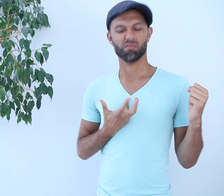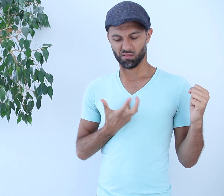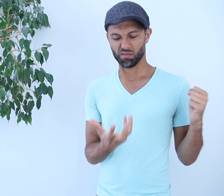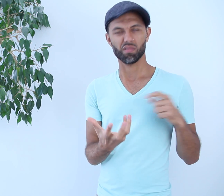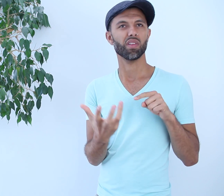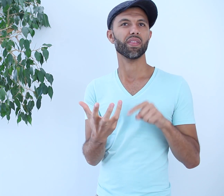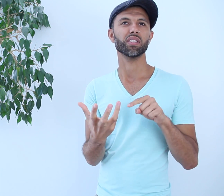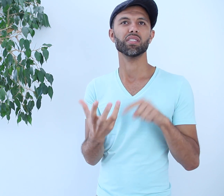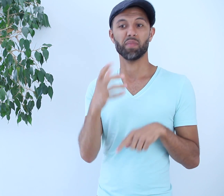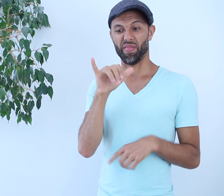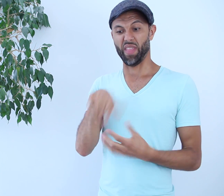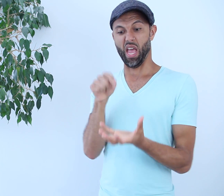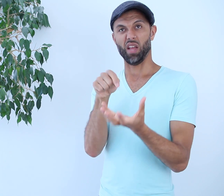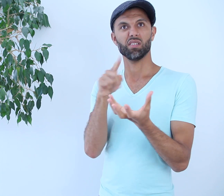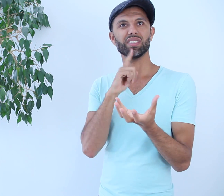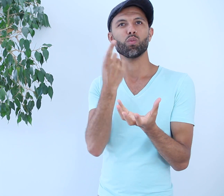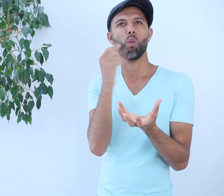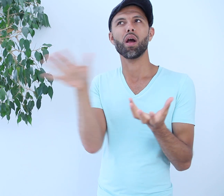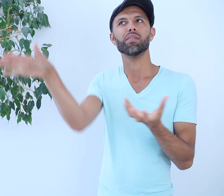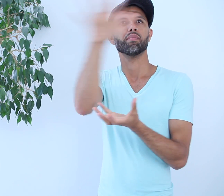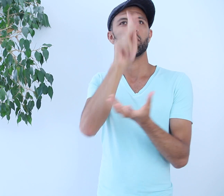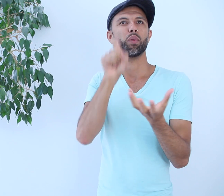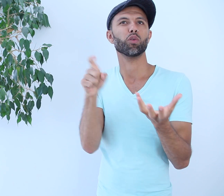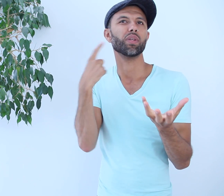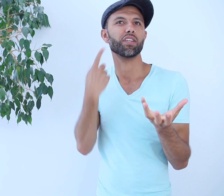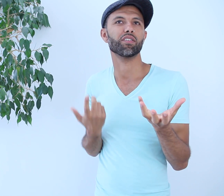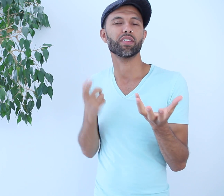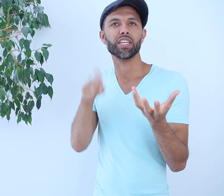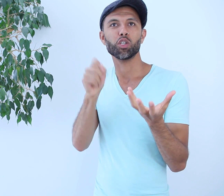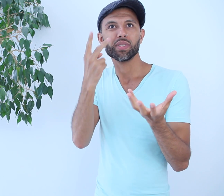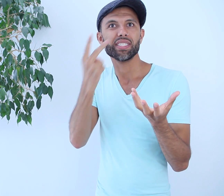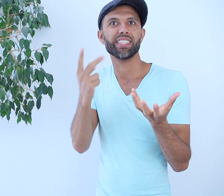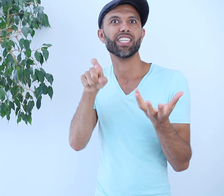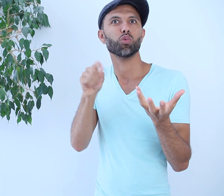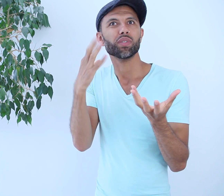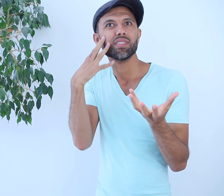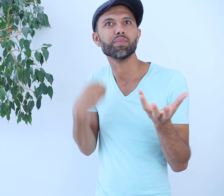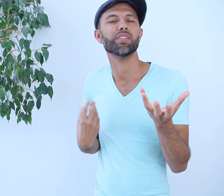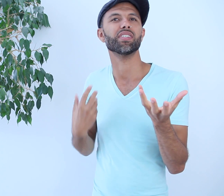and share that with the world — your Truth is what they need to hear and see in order to understand our experiences.